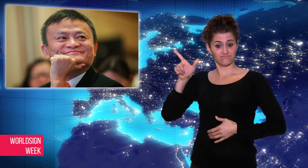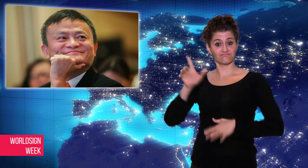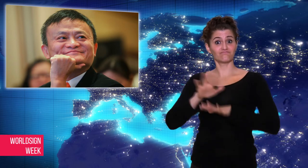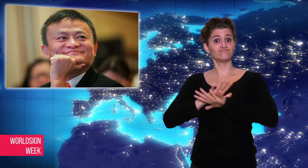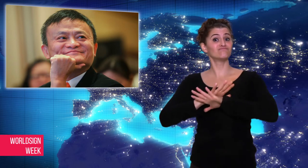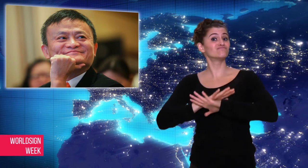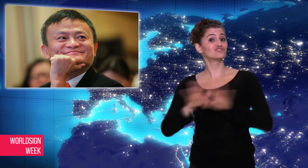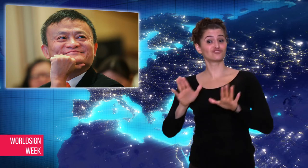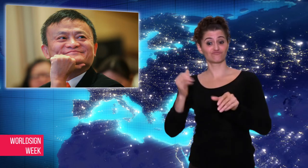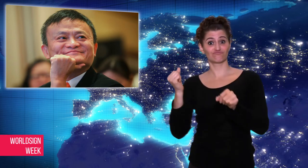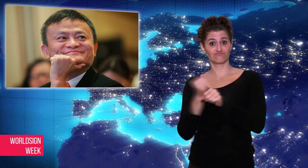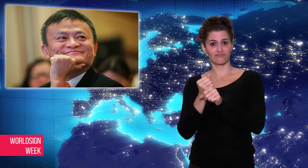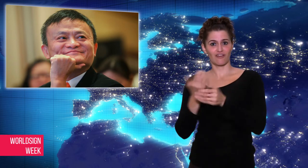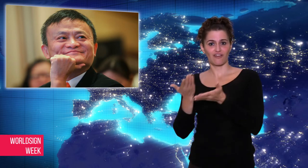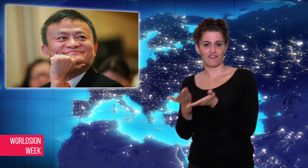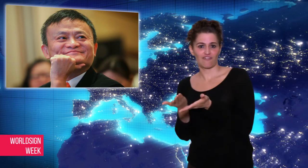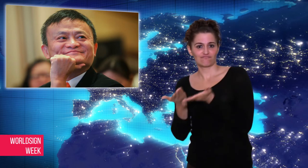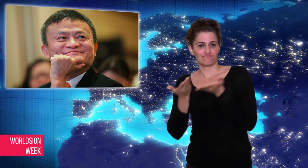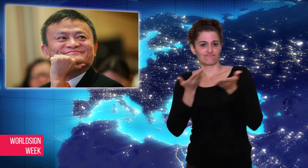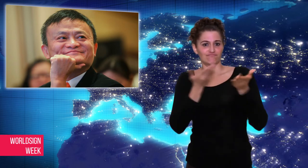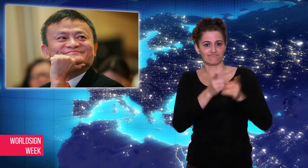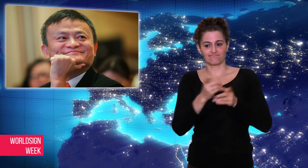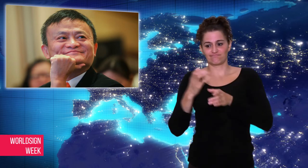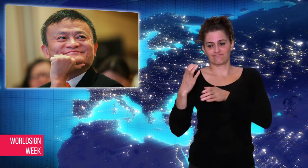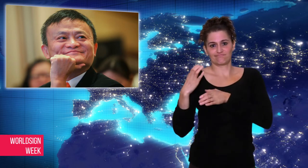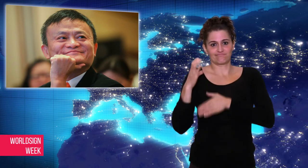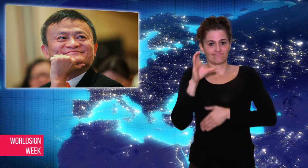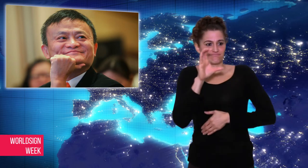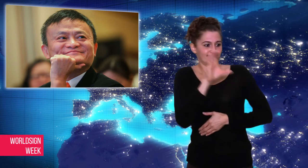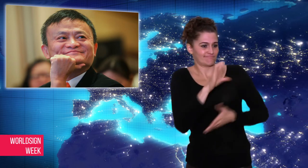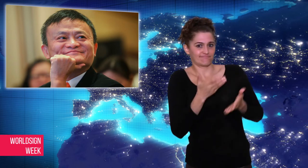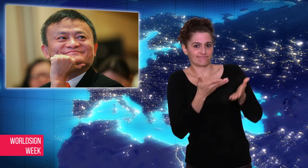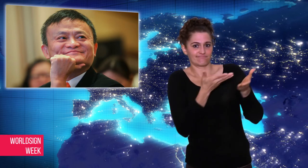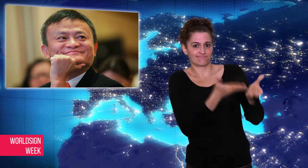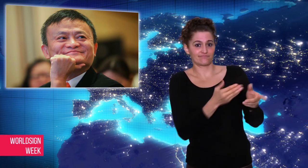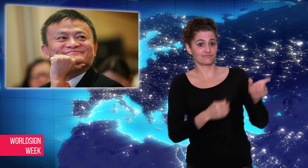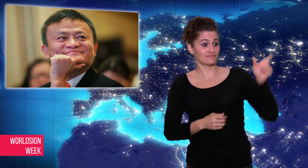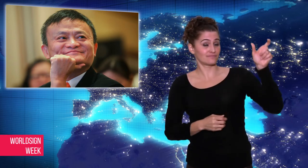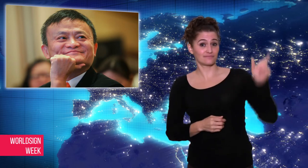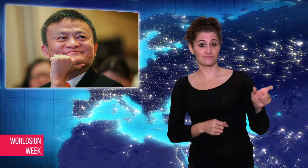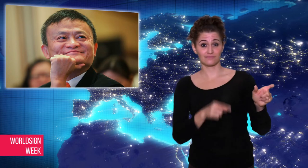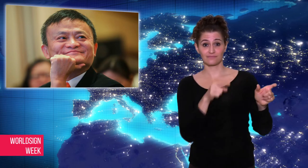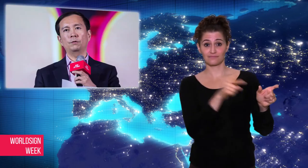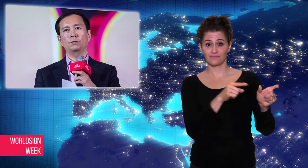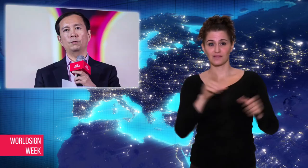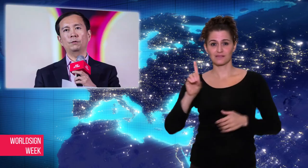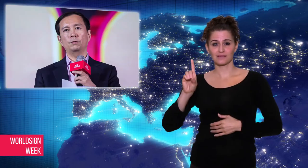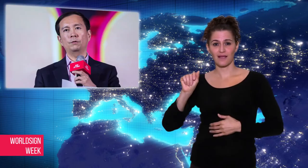by Ma in 2013. Ma will stay as a